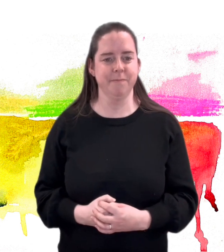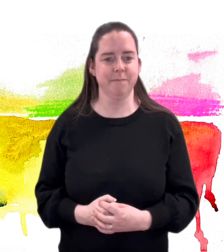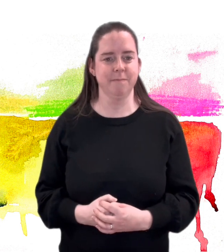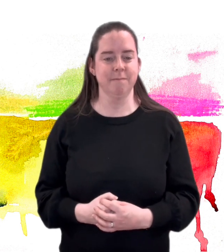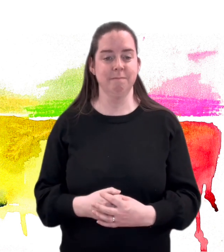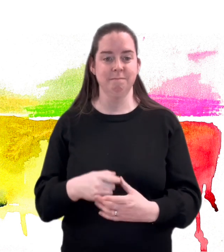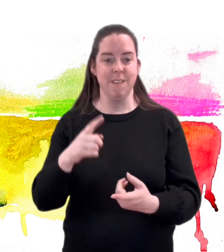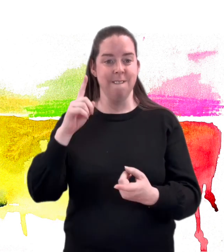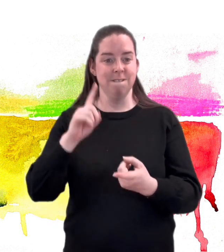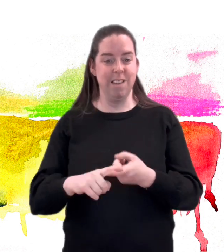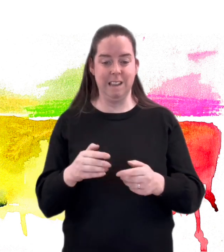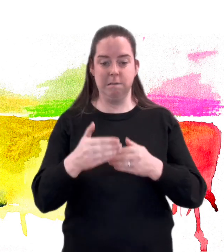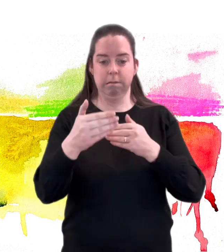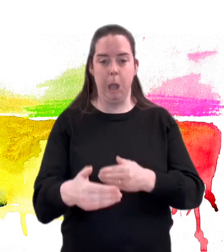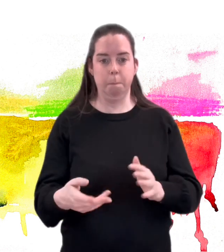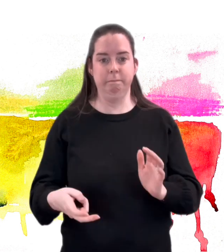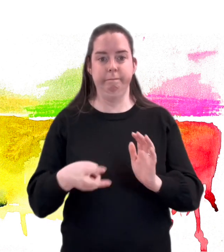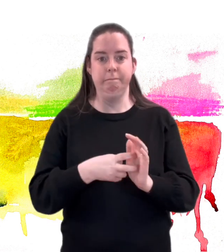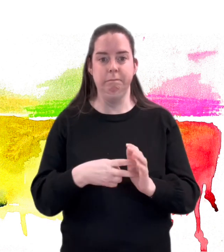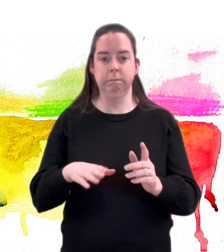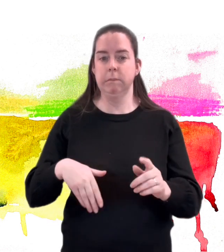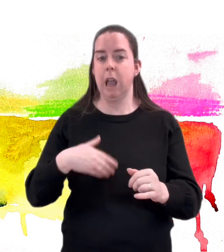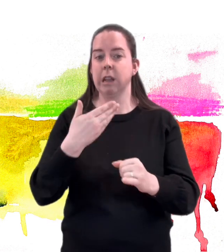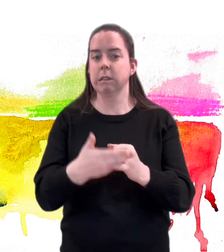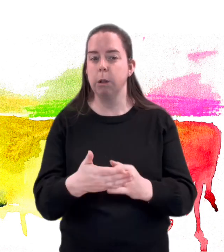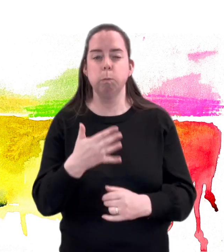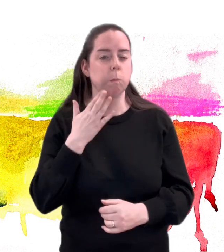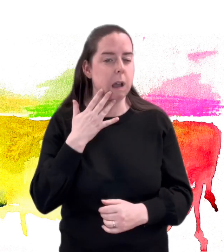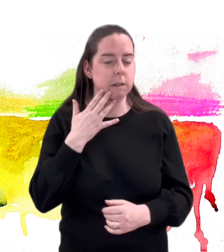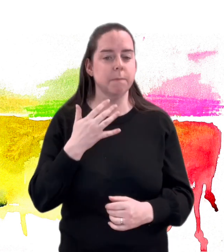Fixed term until March 2026.